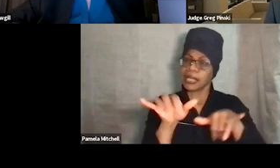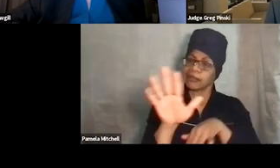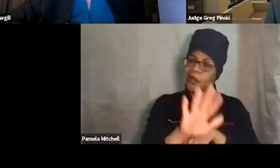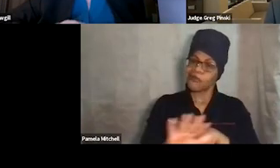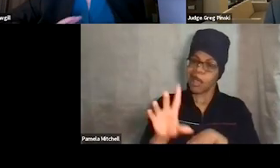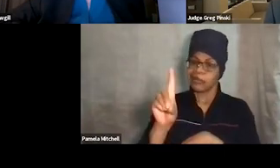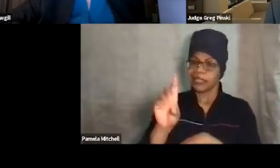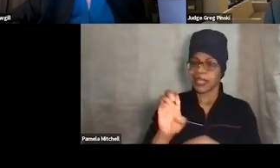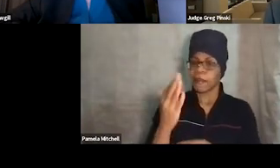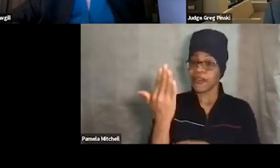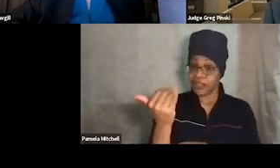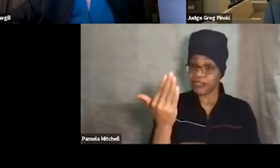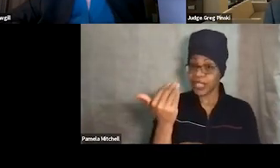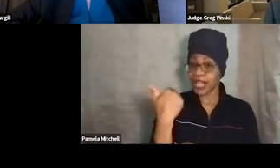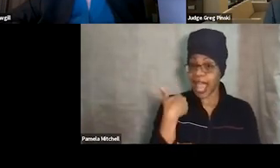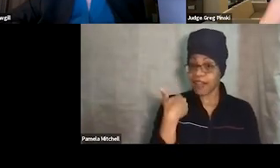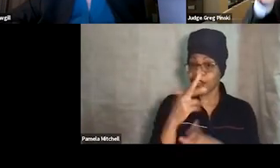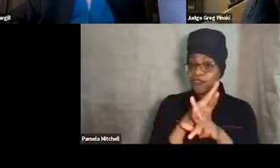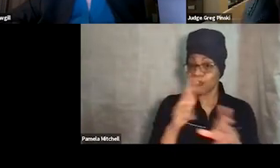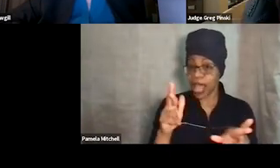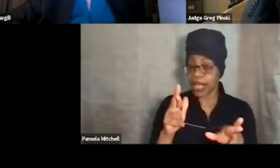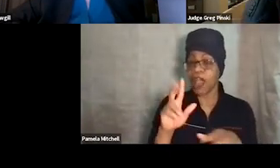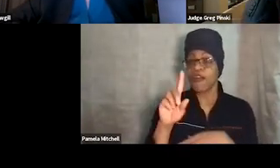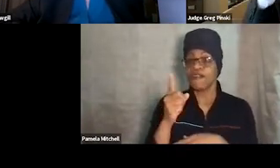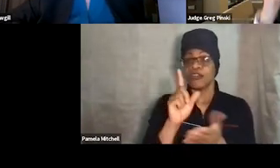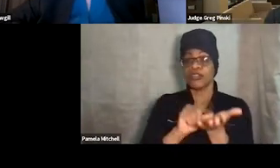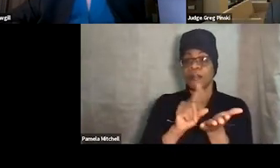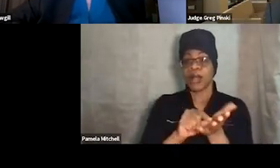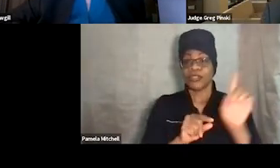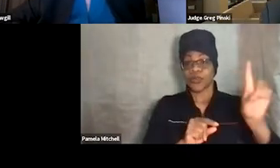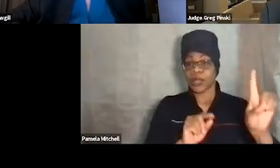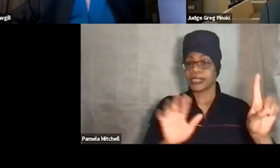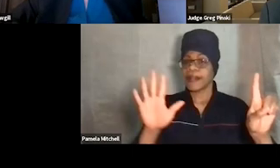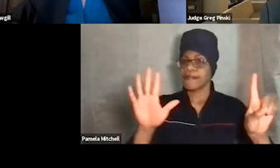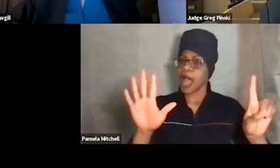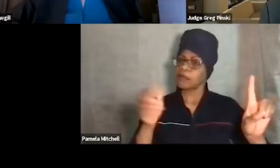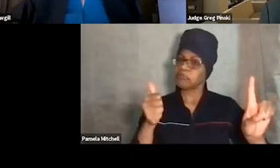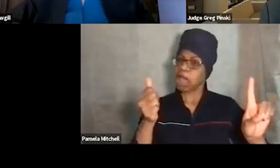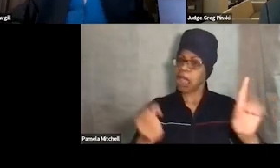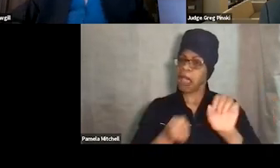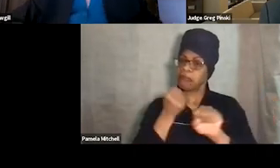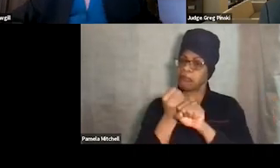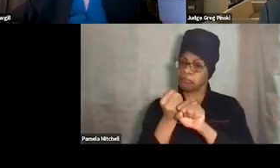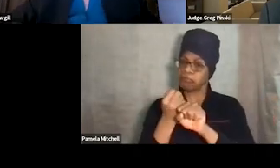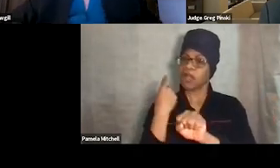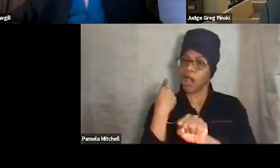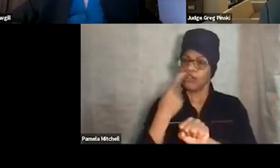And the standards were first published, 1 through 5, about 10 years ago. So we've learned a lot more stuff,